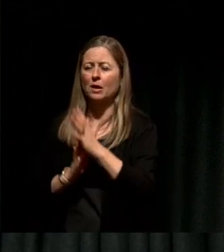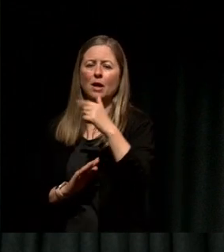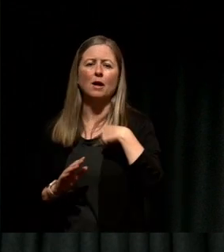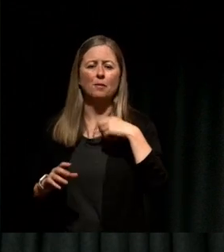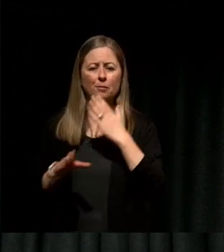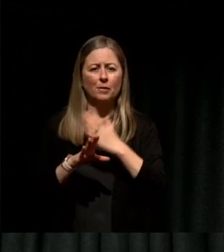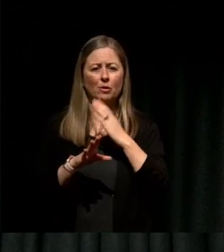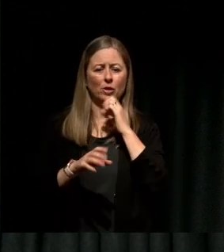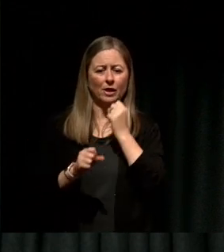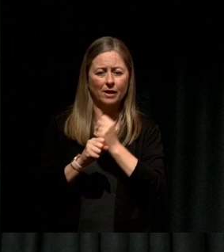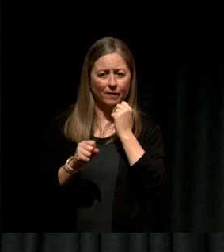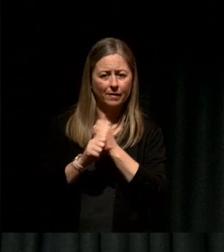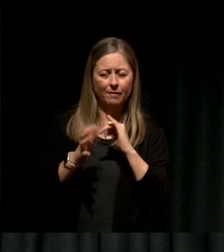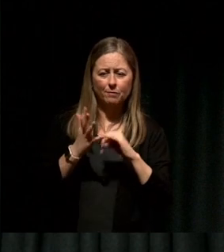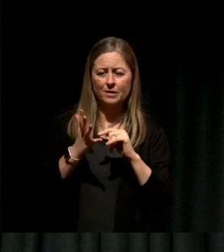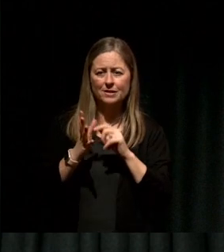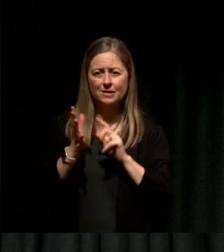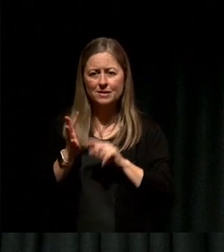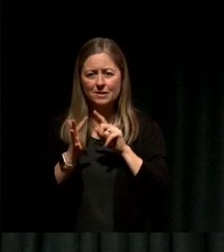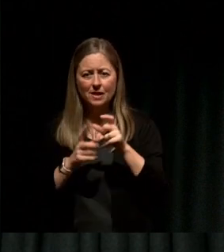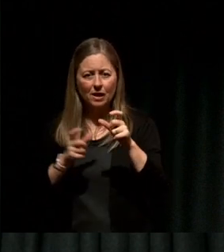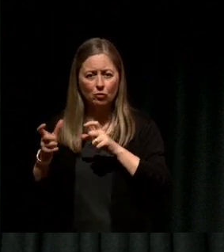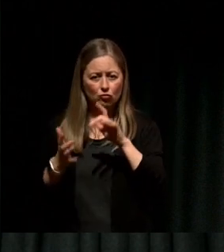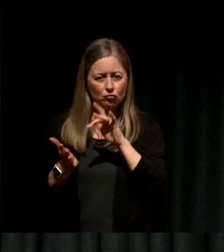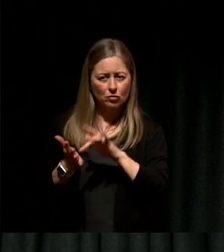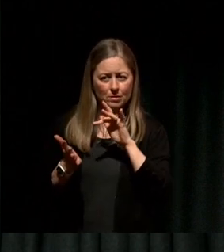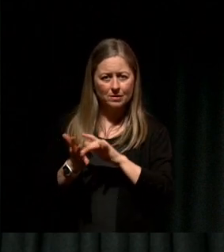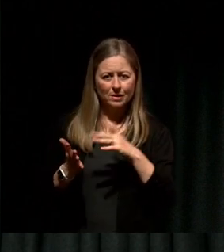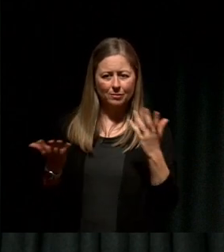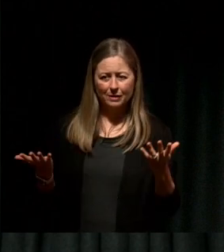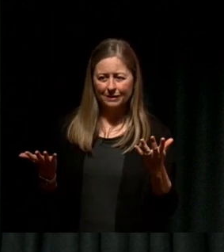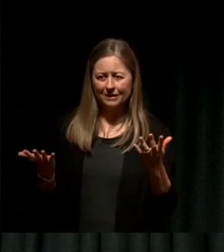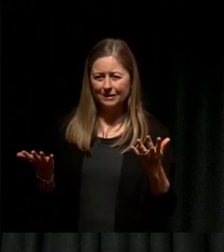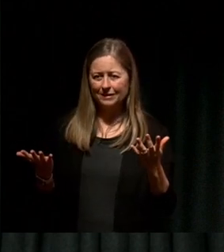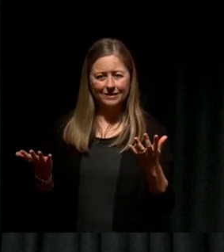I had a front row seat for the way the systems we had in place couldn't cope and collapsed.